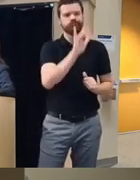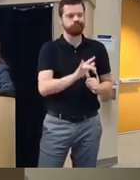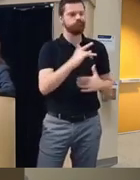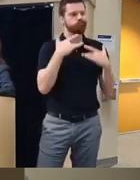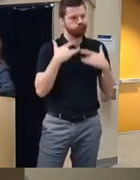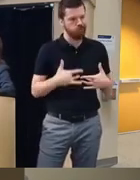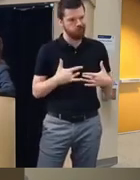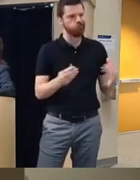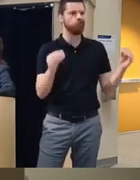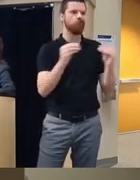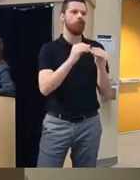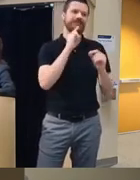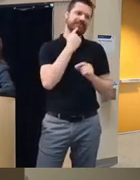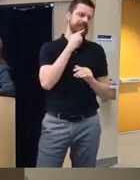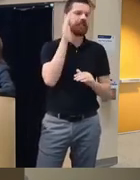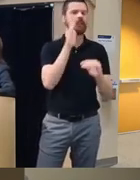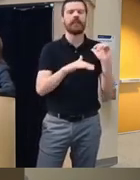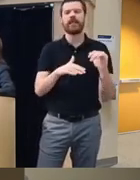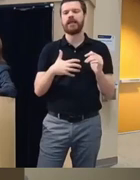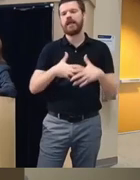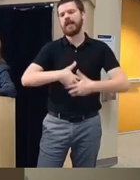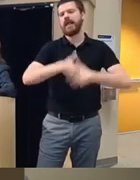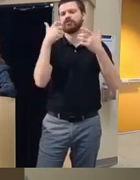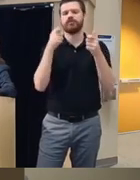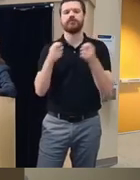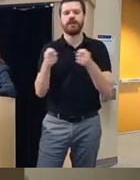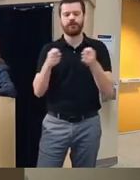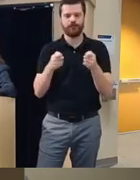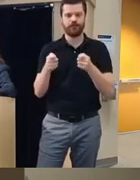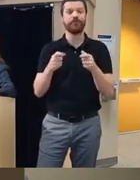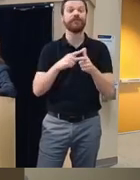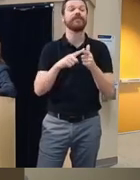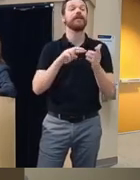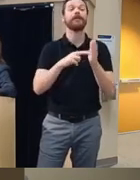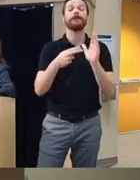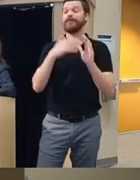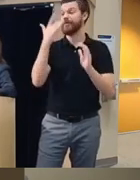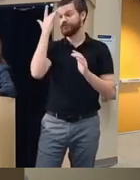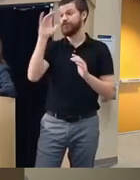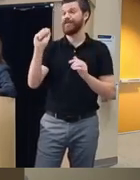highly over say anger management they may get depression coping skills so there's there's a